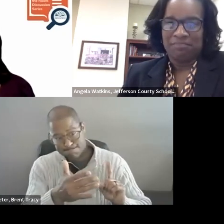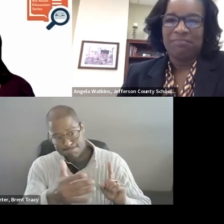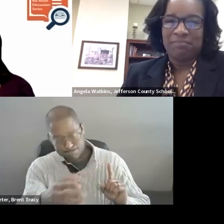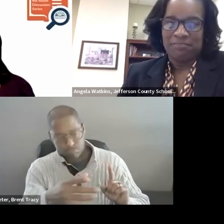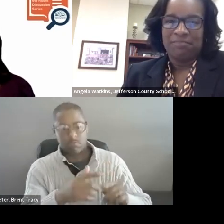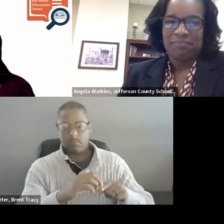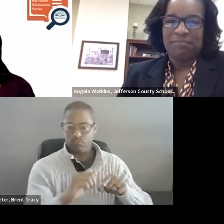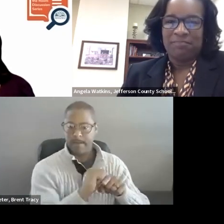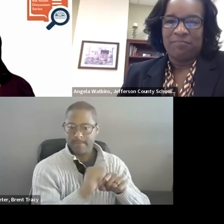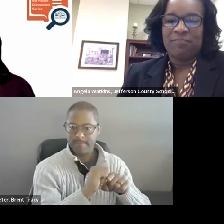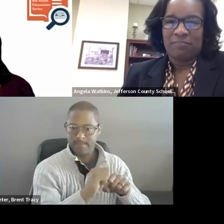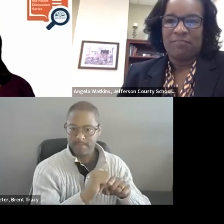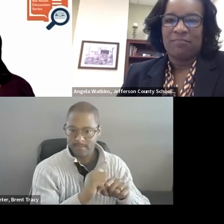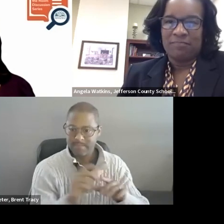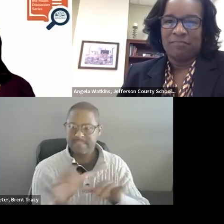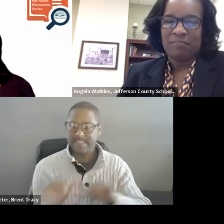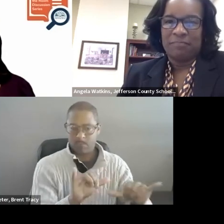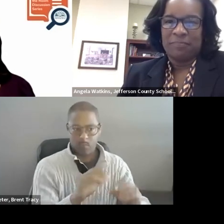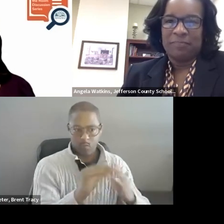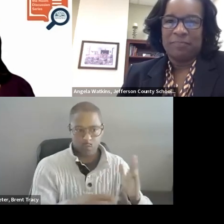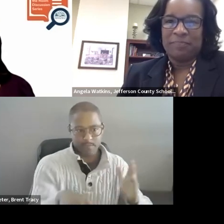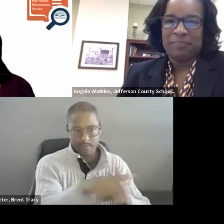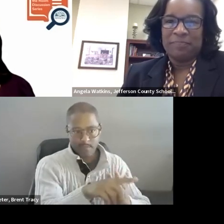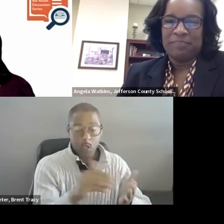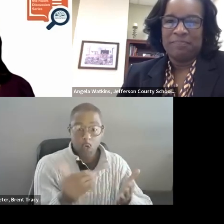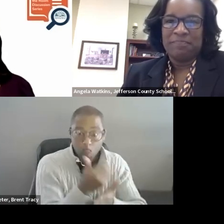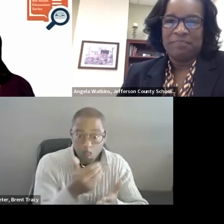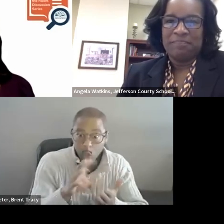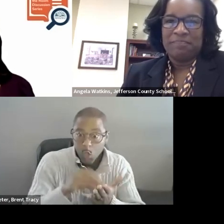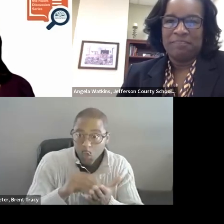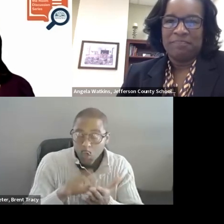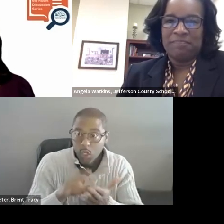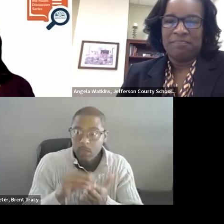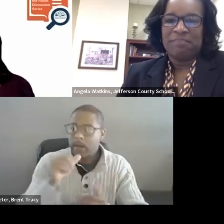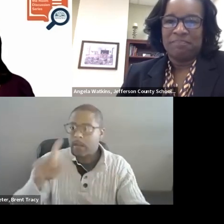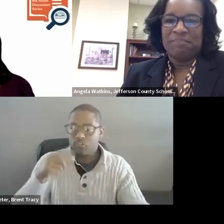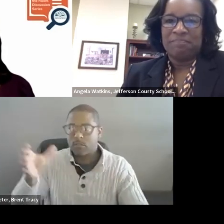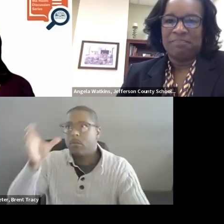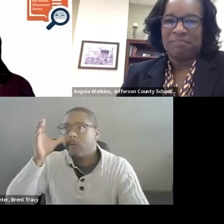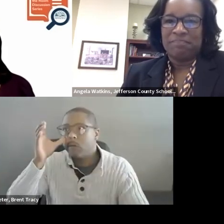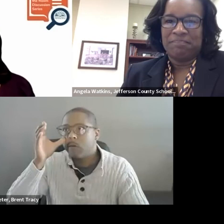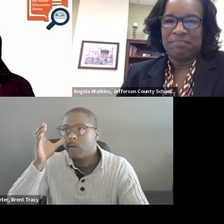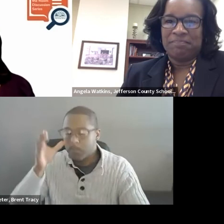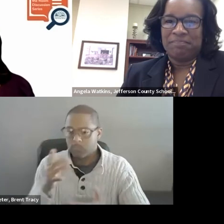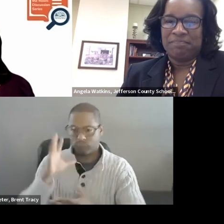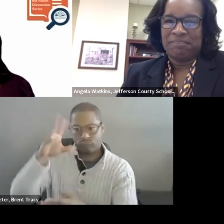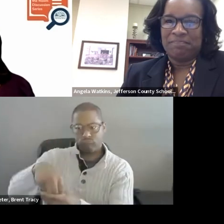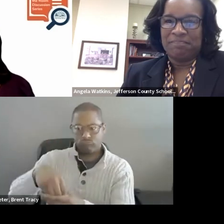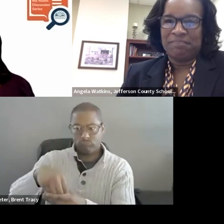to do with the new material they are getting. It can't just be a sit-and-get. SARAH SAYKO, Ed. D: Thank you, Bonnie.